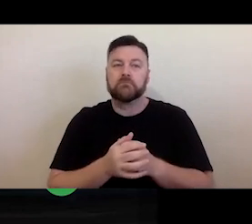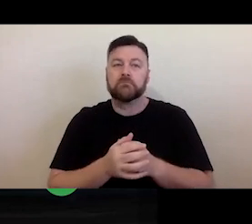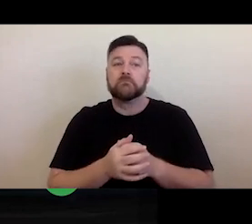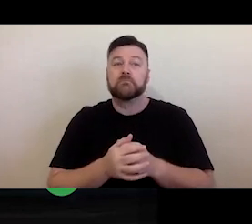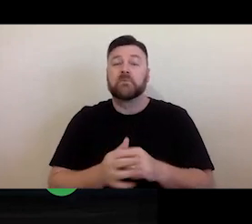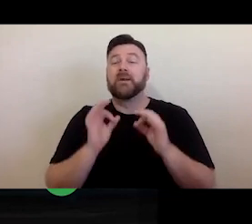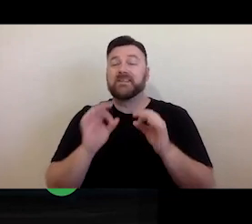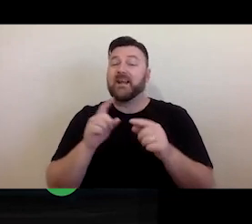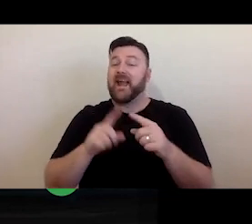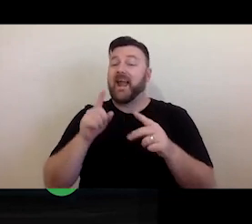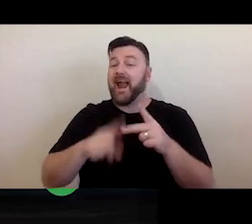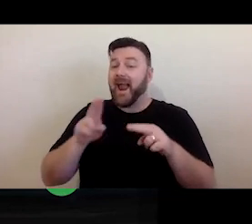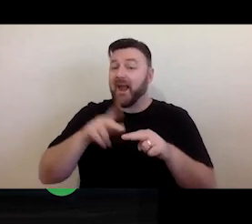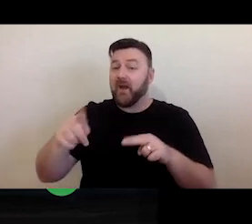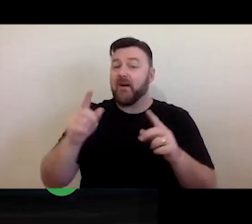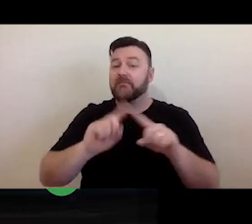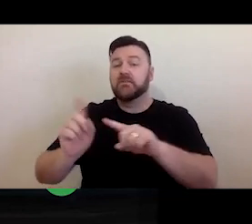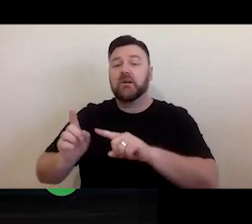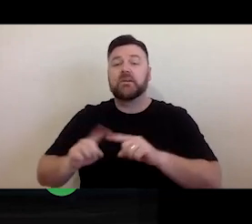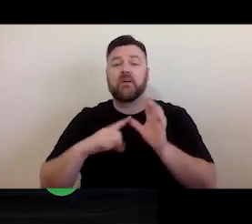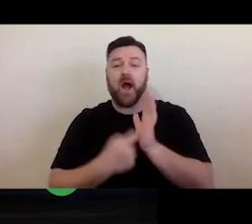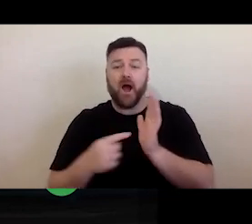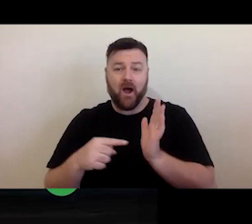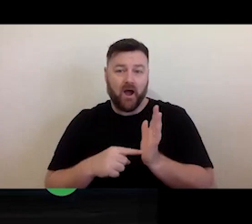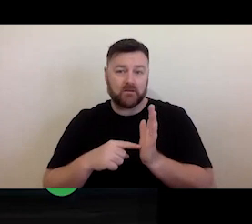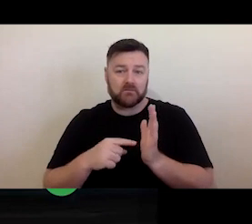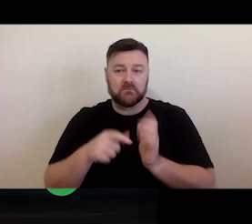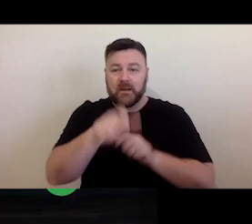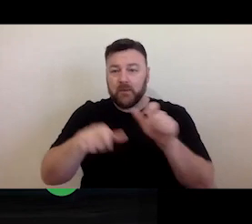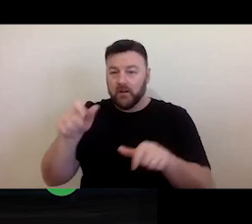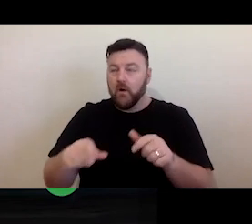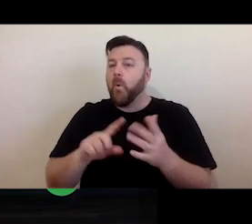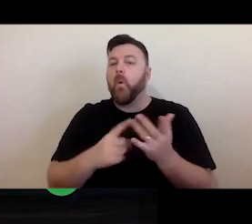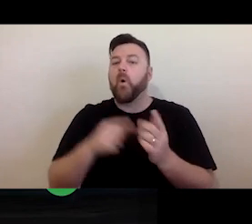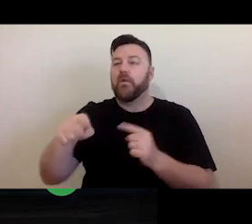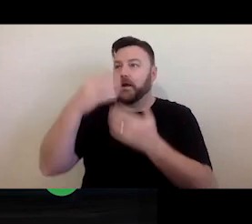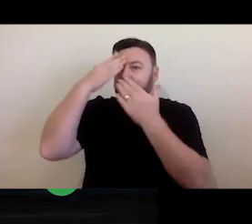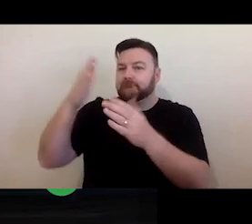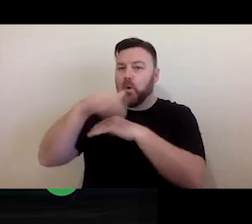or people who don't have strong copyright literacy. It is important